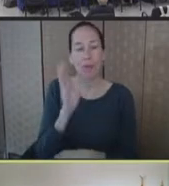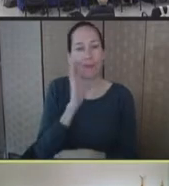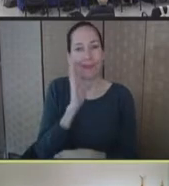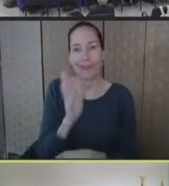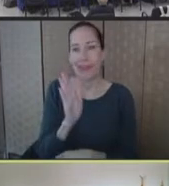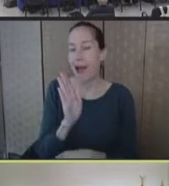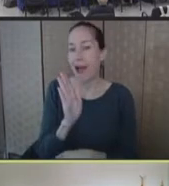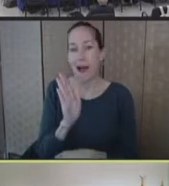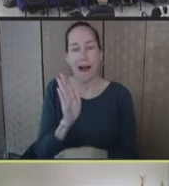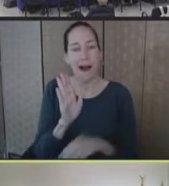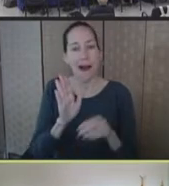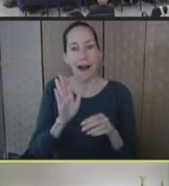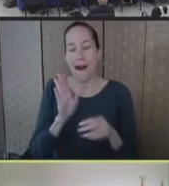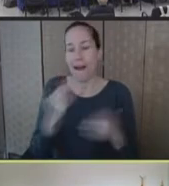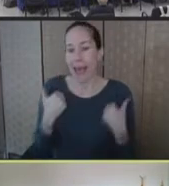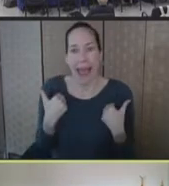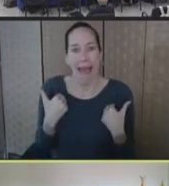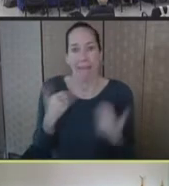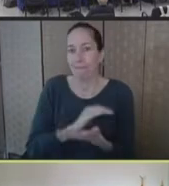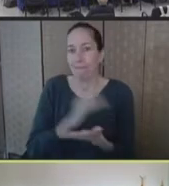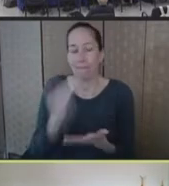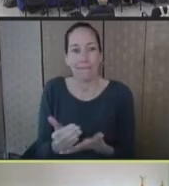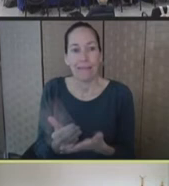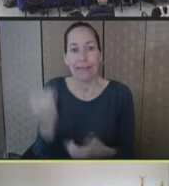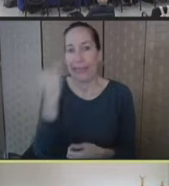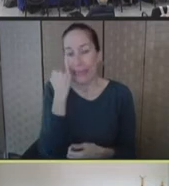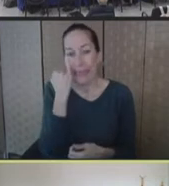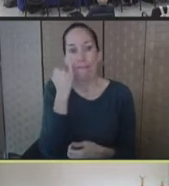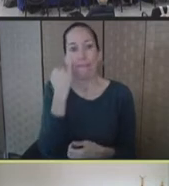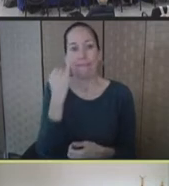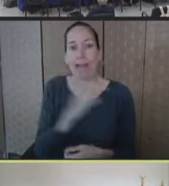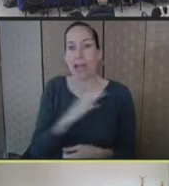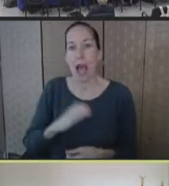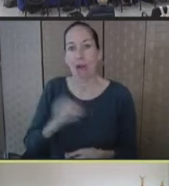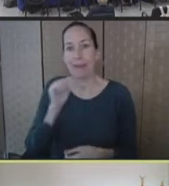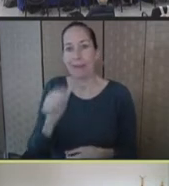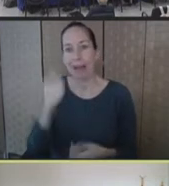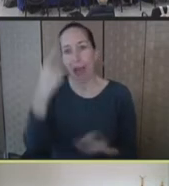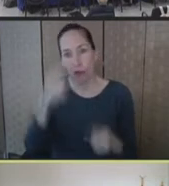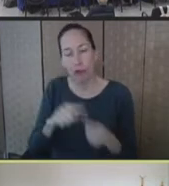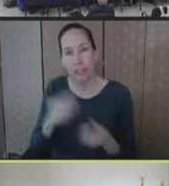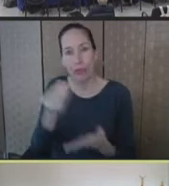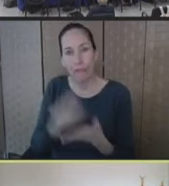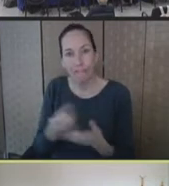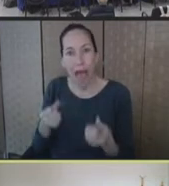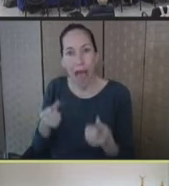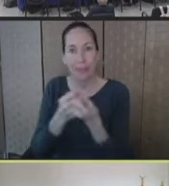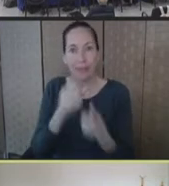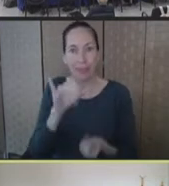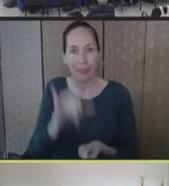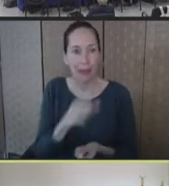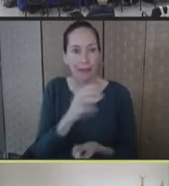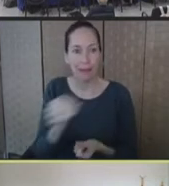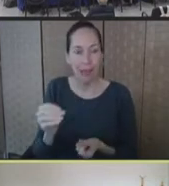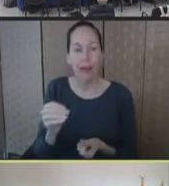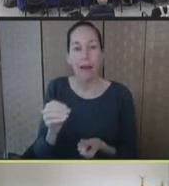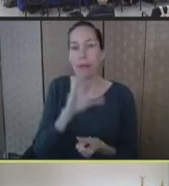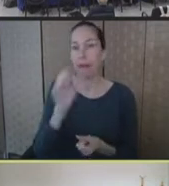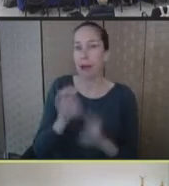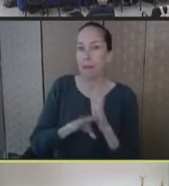and BARDA not made the initial investments to develop both the vaccine and the therapeutics.